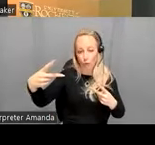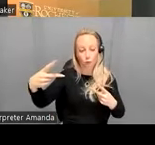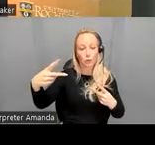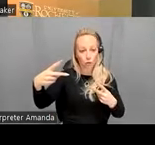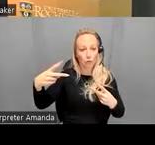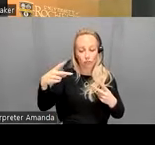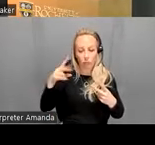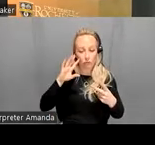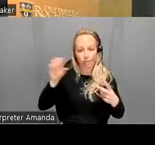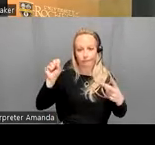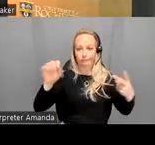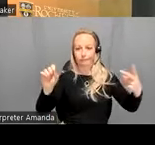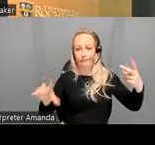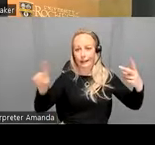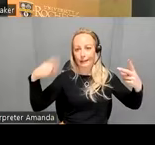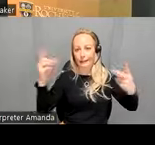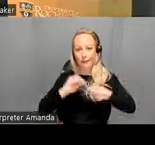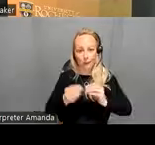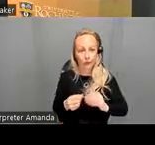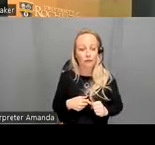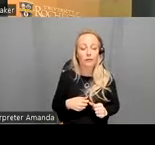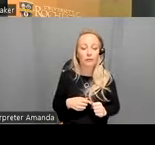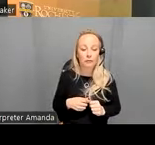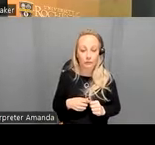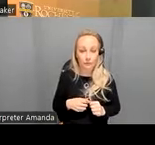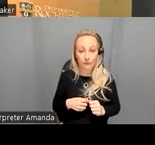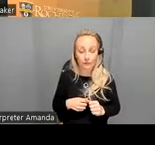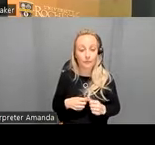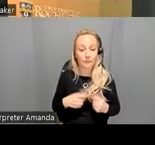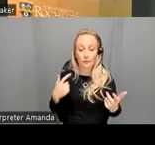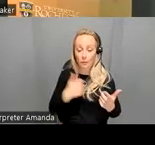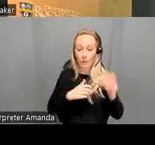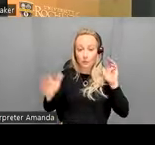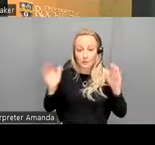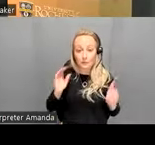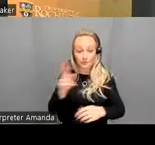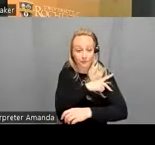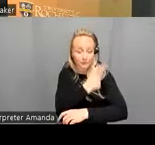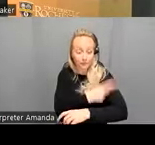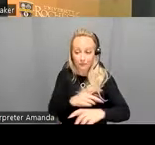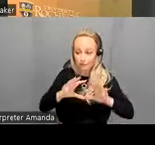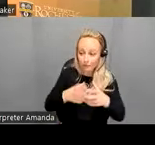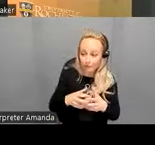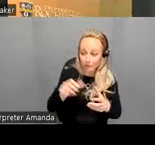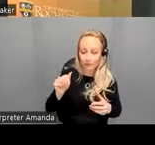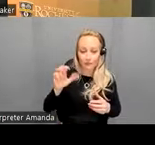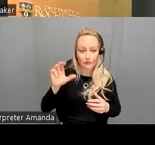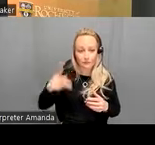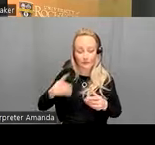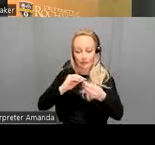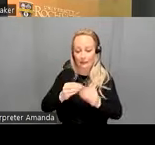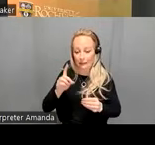number so uh we compared the patient groups and the HC and the hcp data set um we compared all of